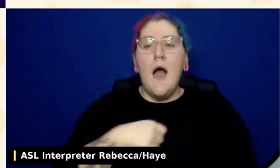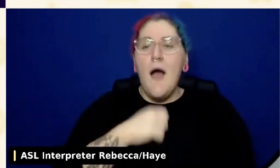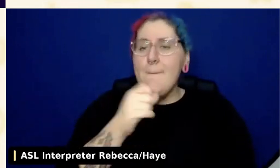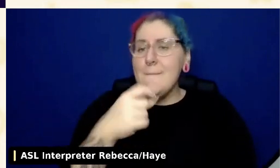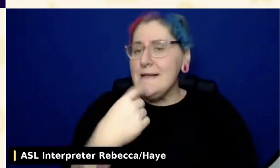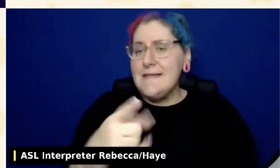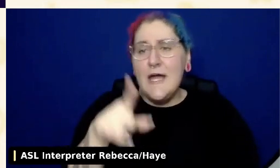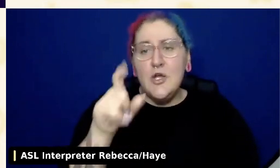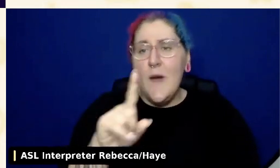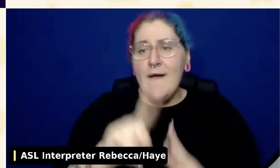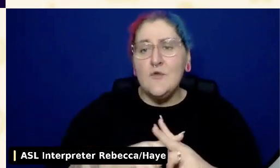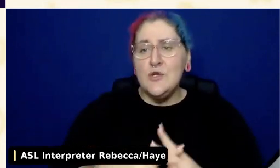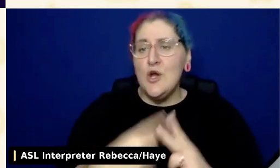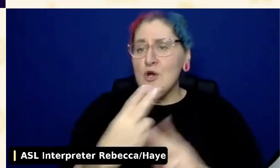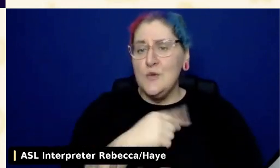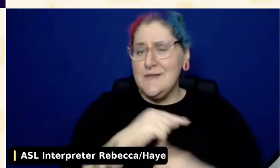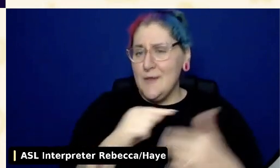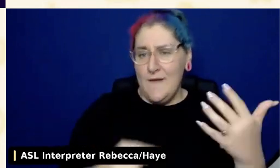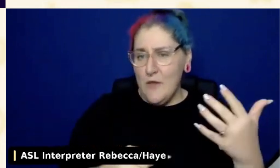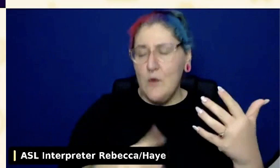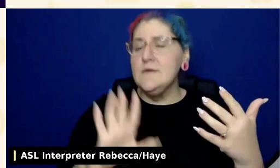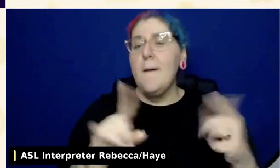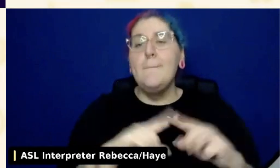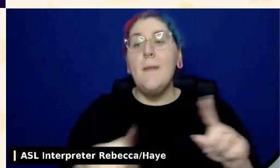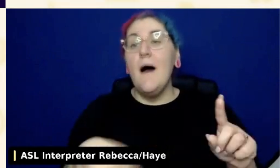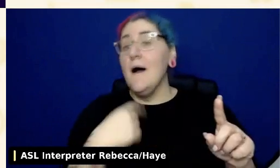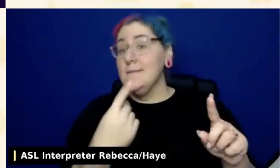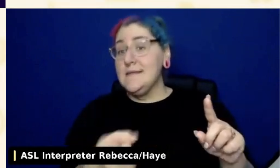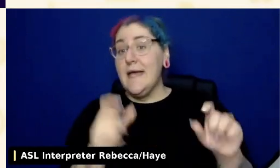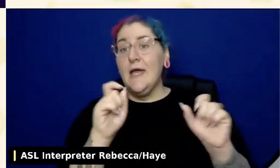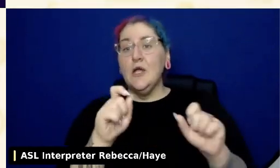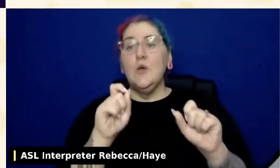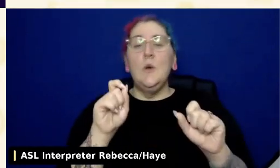What I'm saying is you can go in the developer handbook